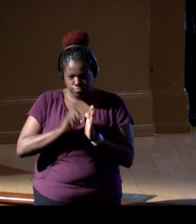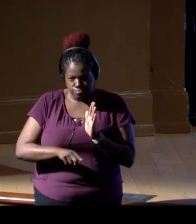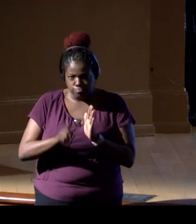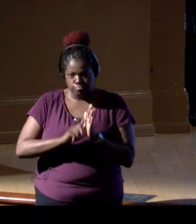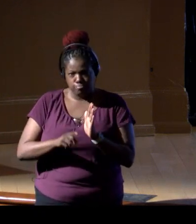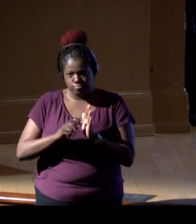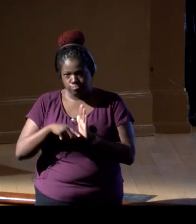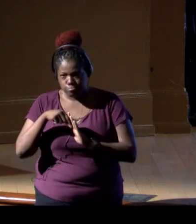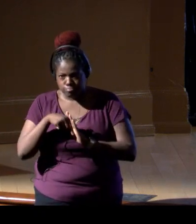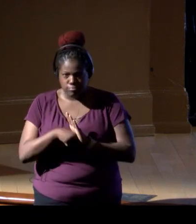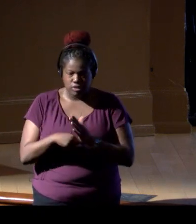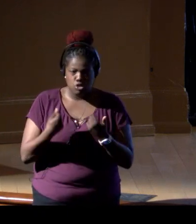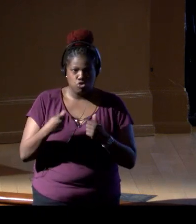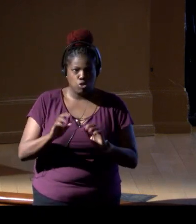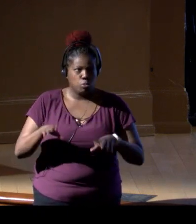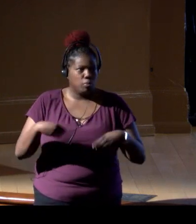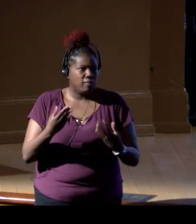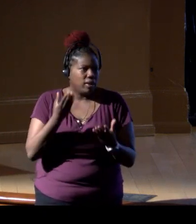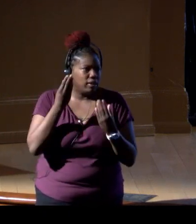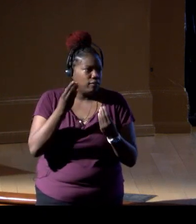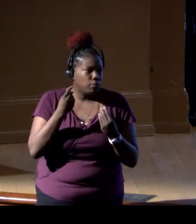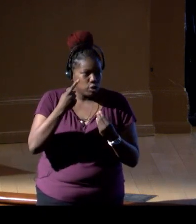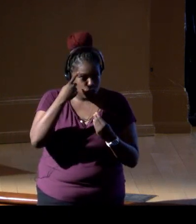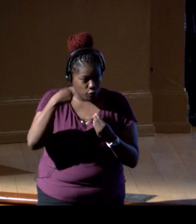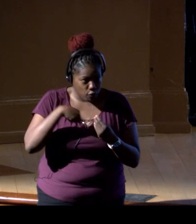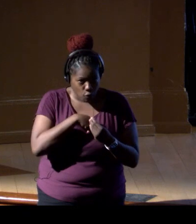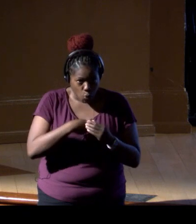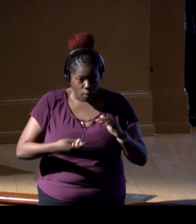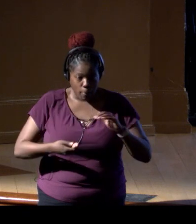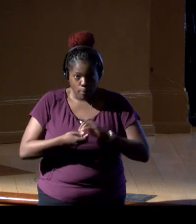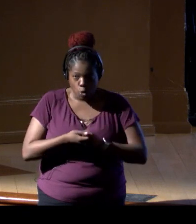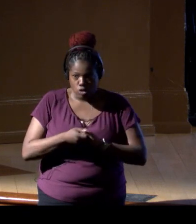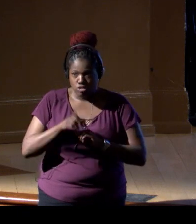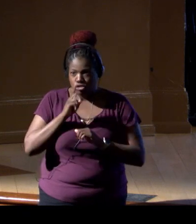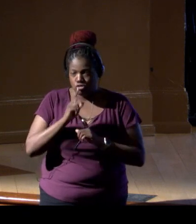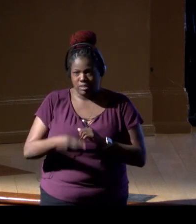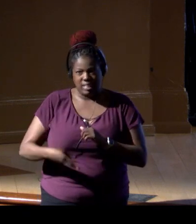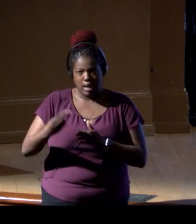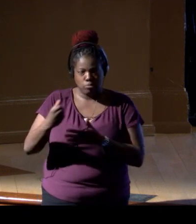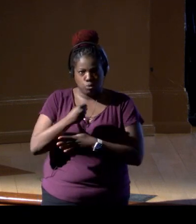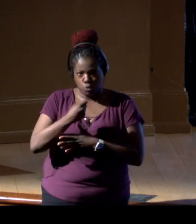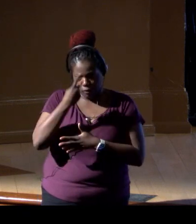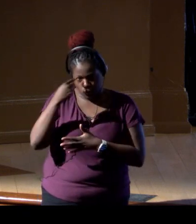and trying to provide information for our partners, and it's a very high priority for us.